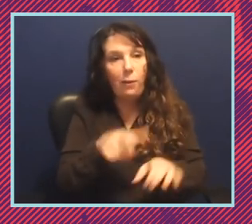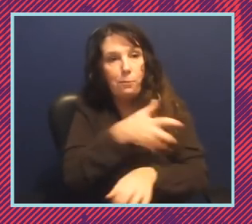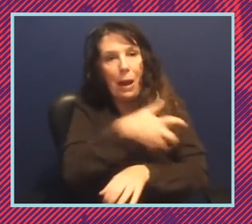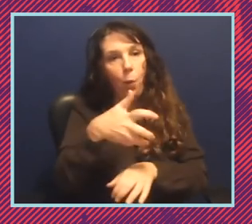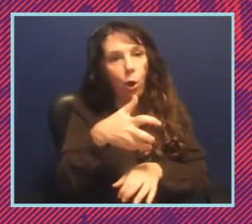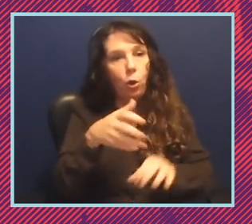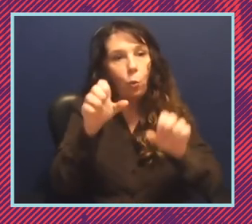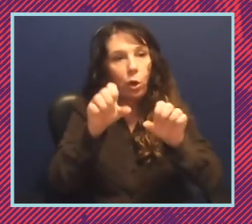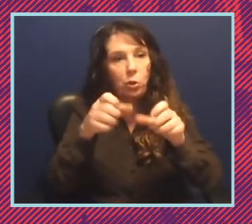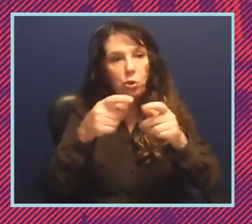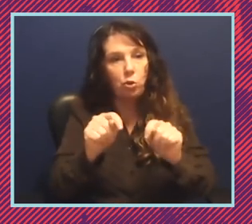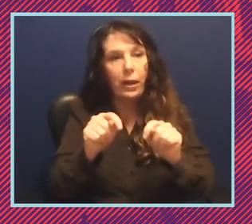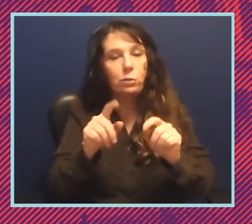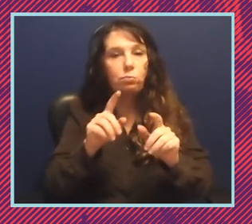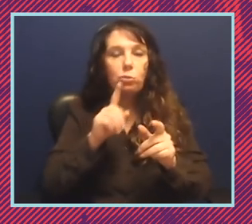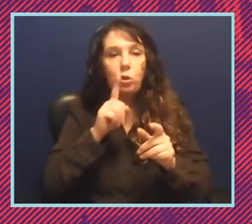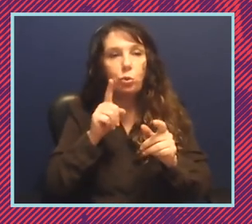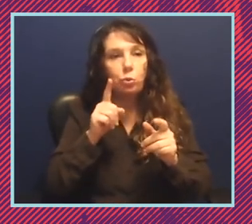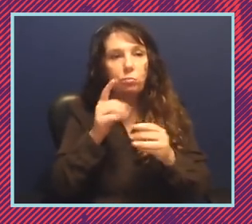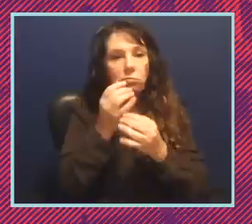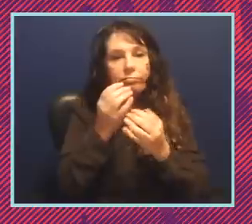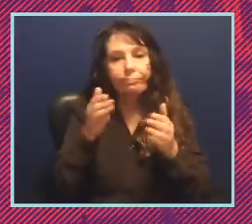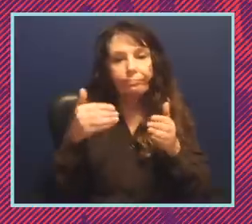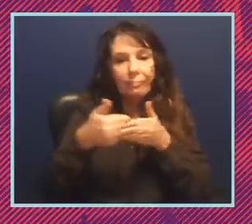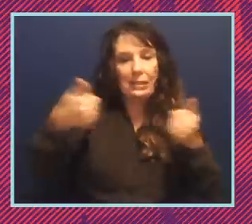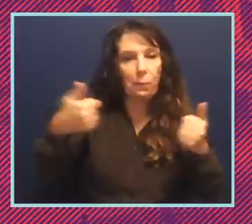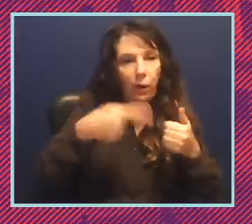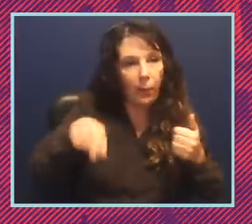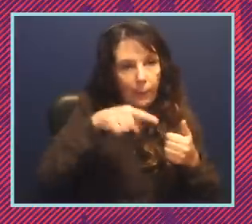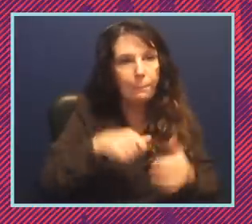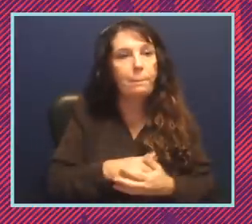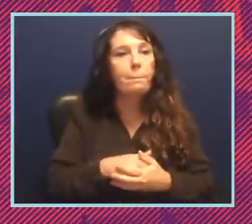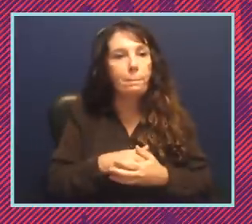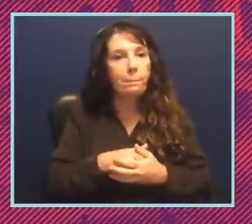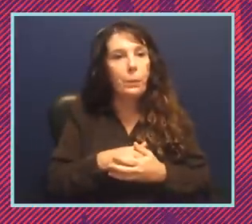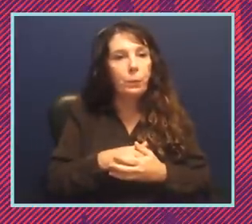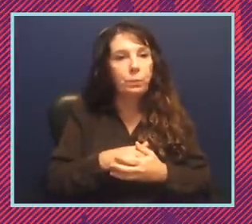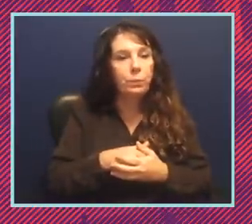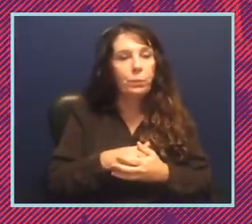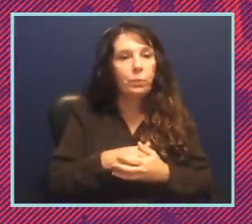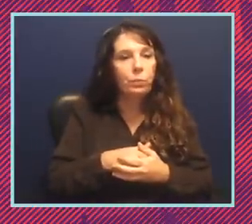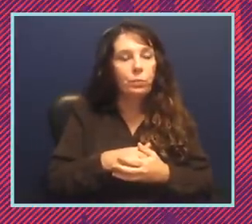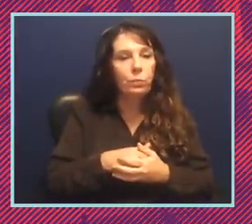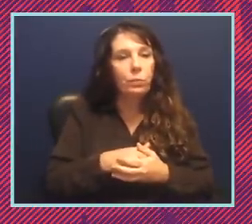gonna try to kind of insulate them like you know like um a particular community or you